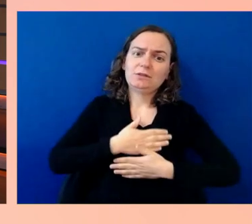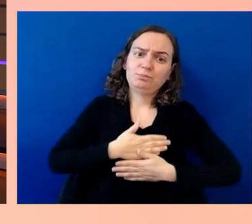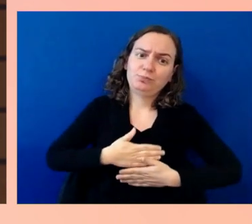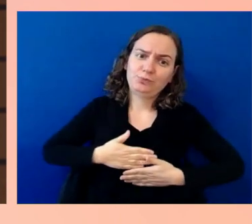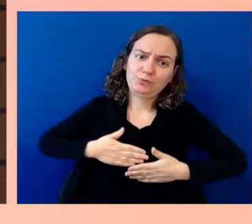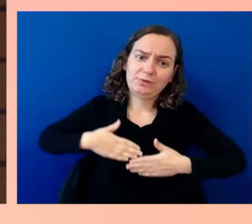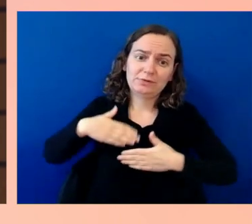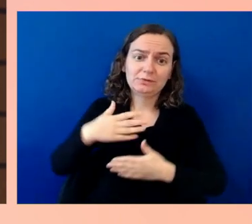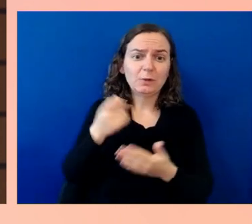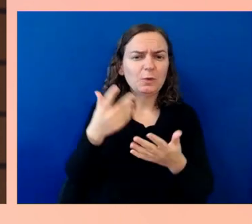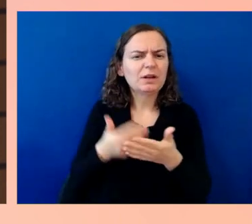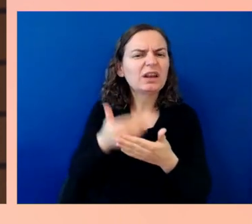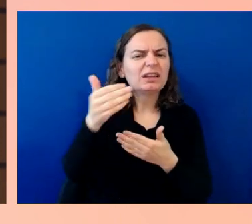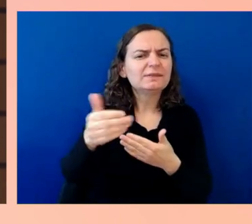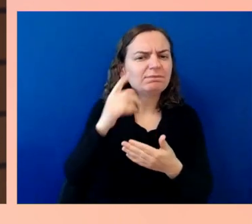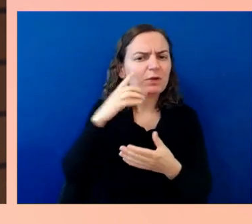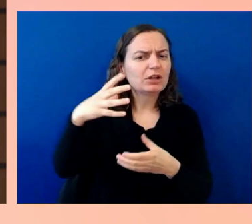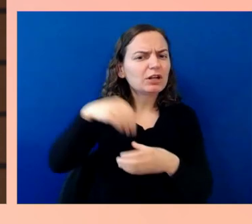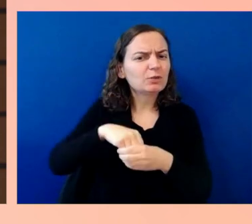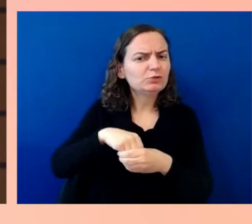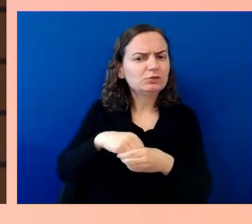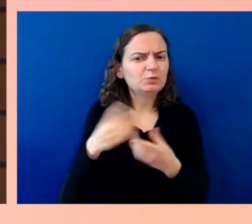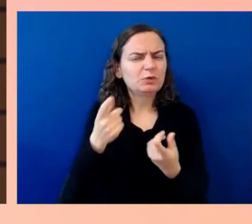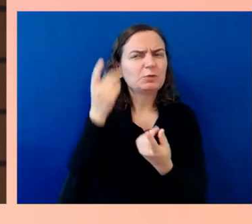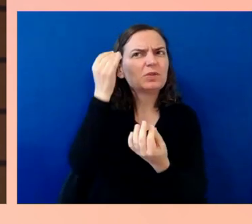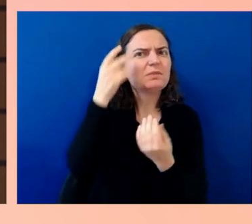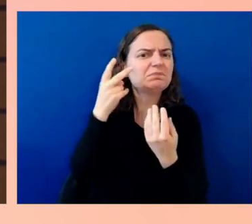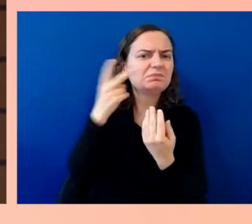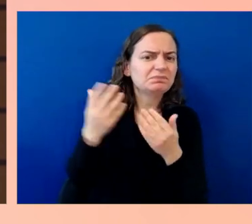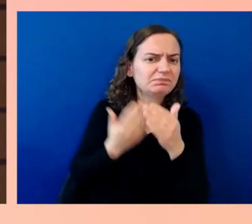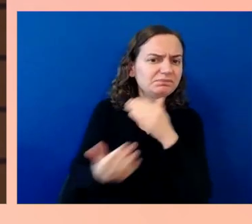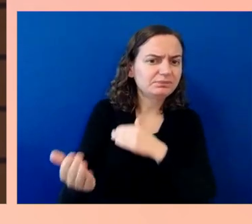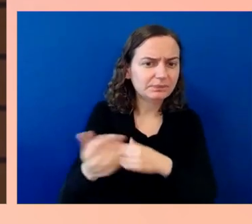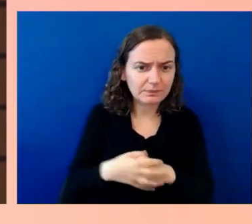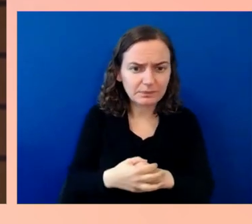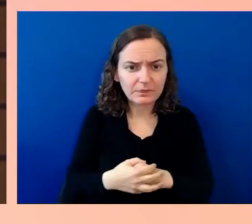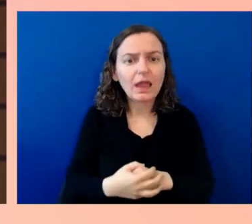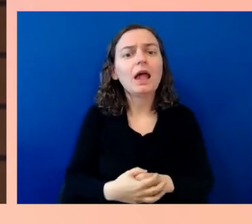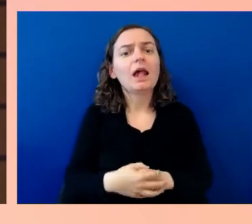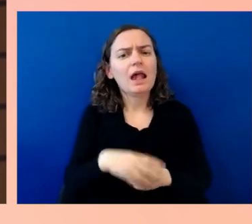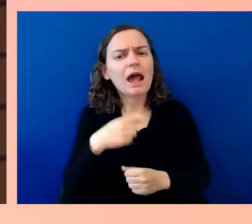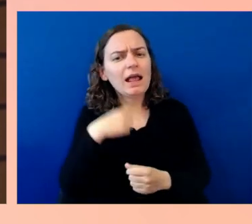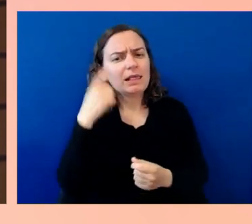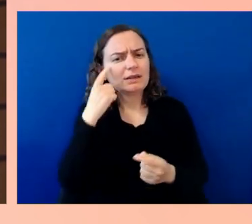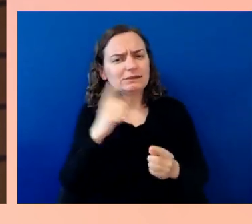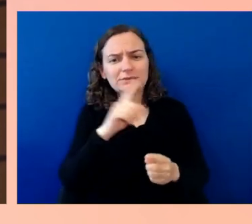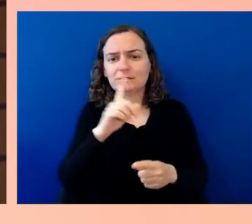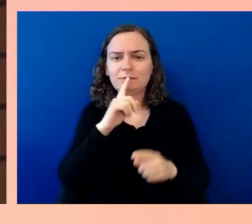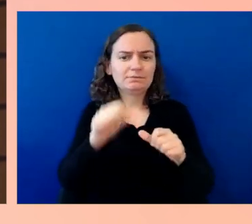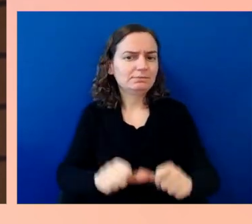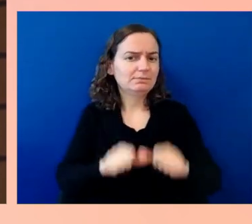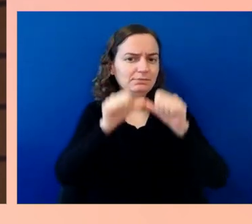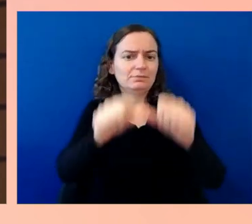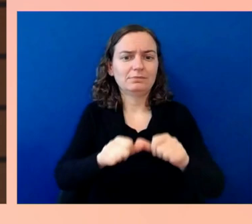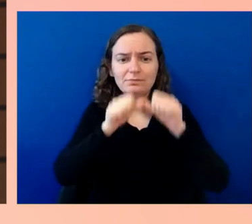Well, I'll tell you. I think it's a never-ending loop. We're a hamster in a wheel in that regard. I will say one thing, though, that I think is very